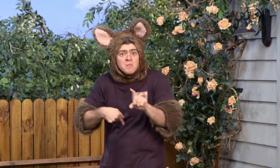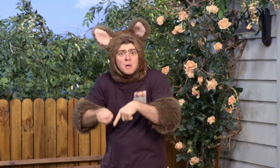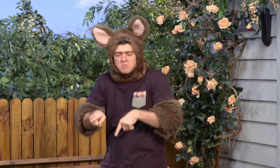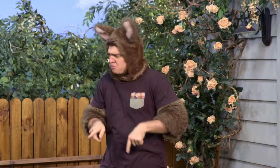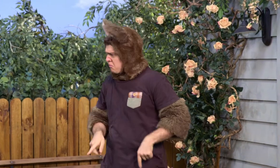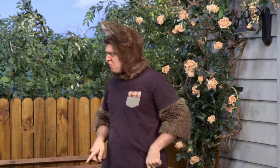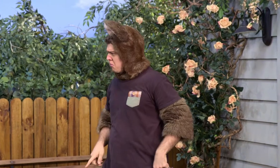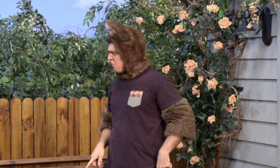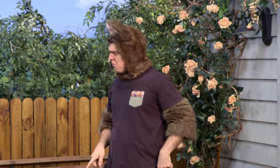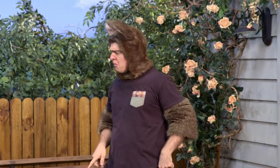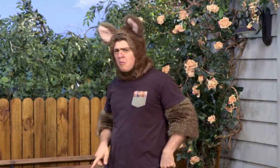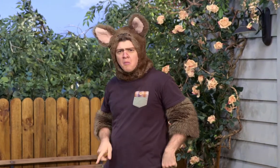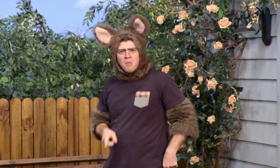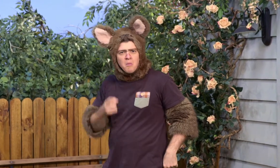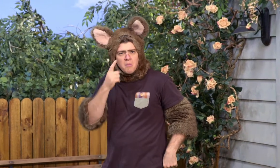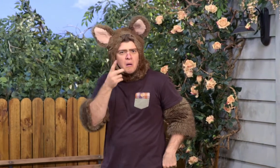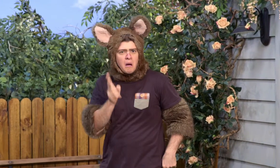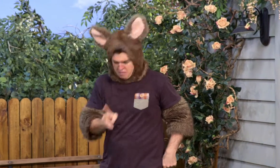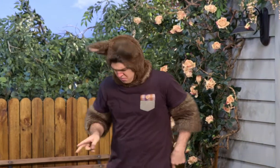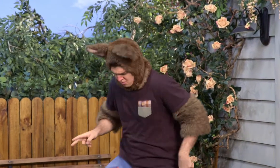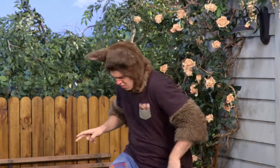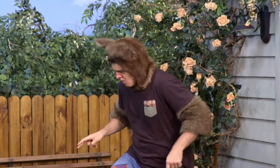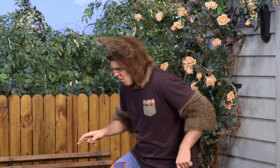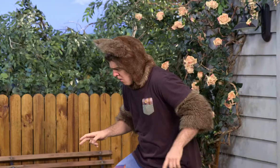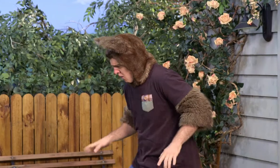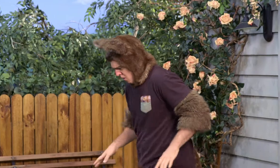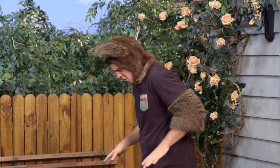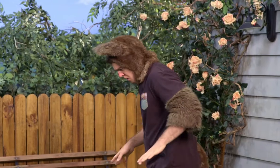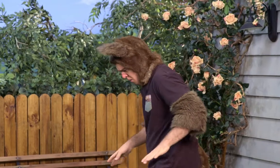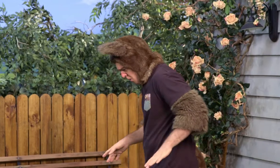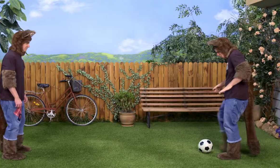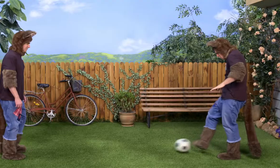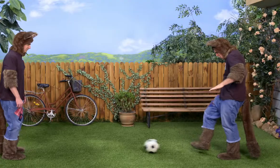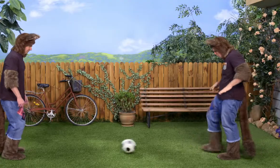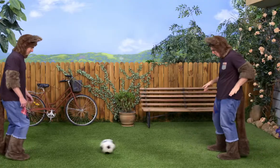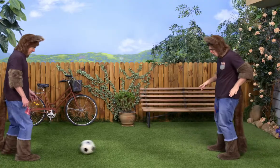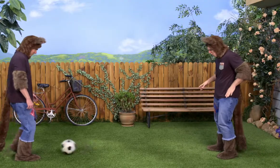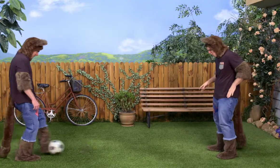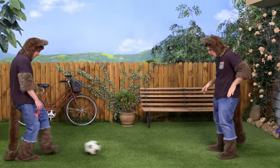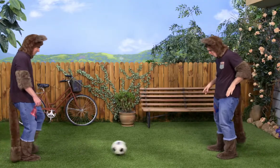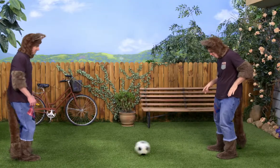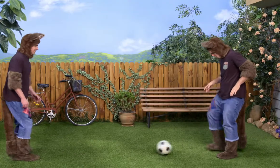I didn't kick it that hard. Hmm, let's try again. Hup. Ah.